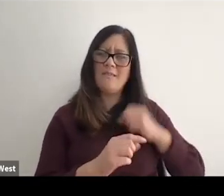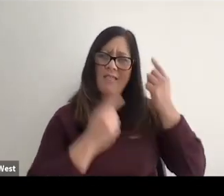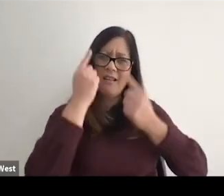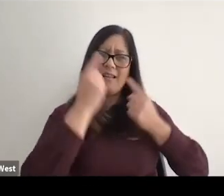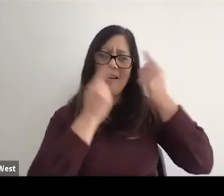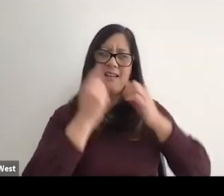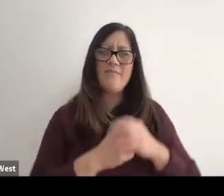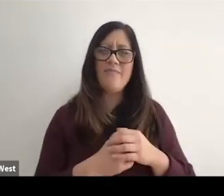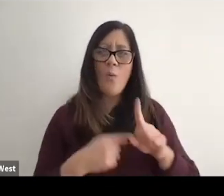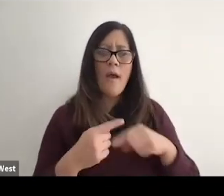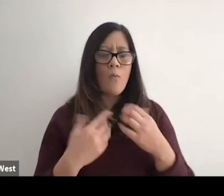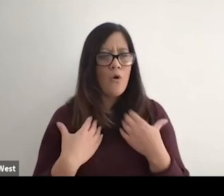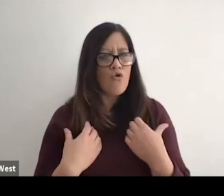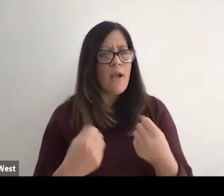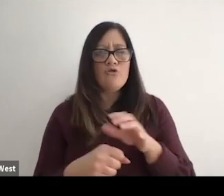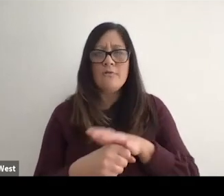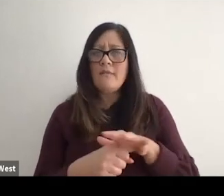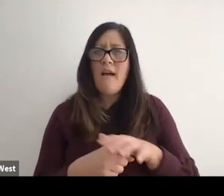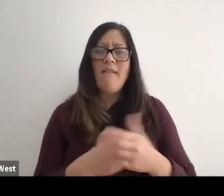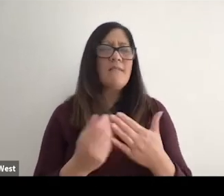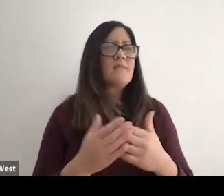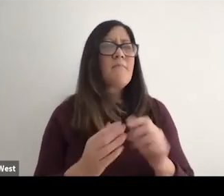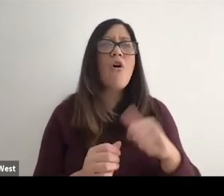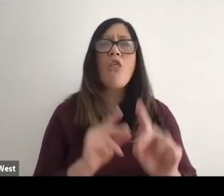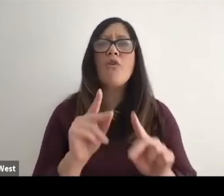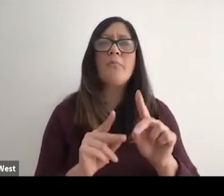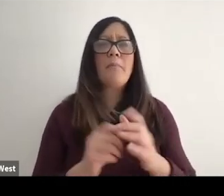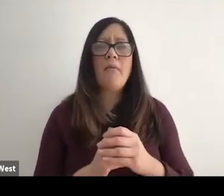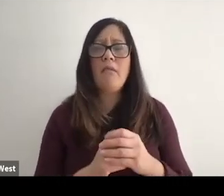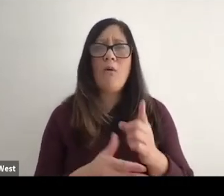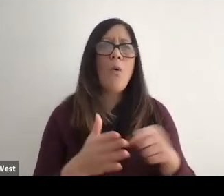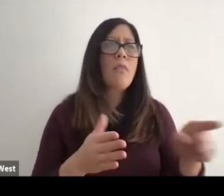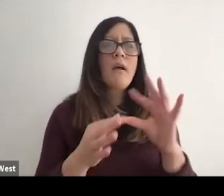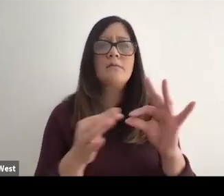we are courageous enough to leave despite what everybody else might be talking bout.